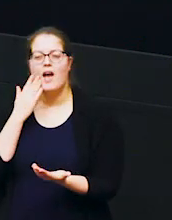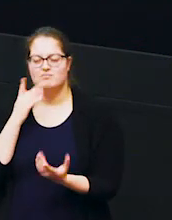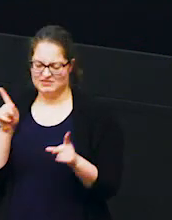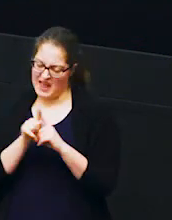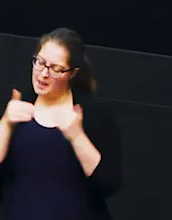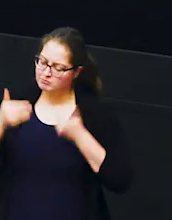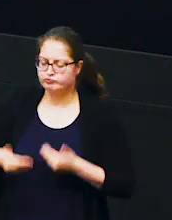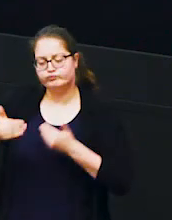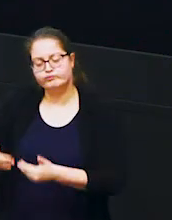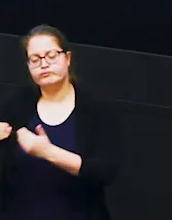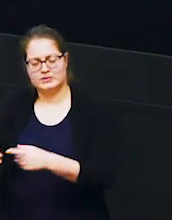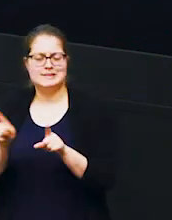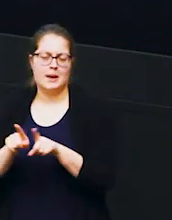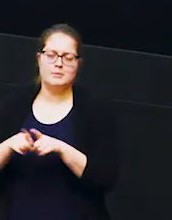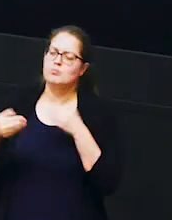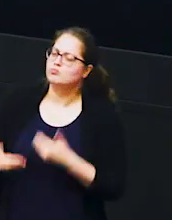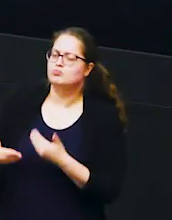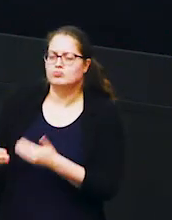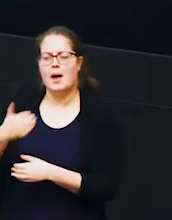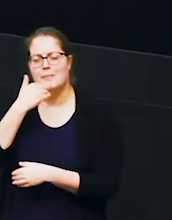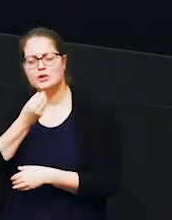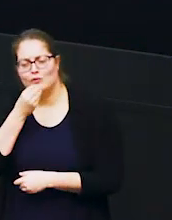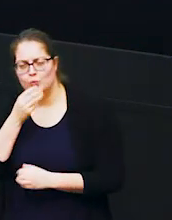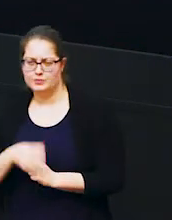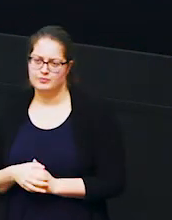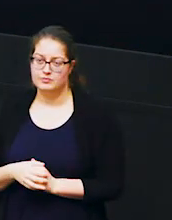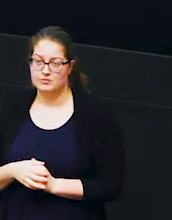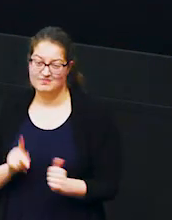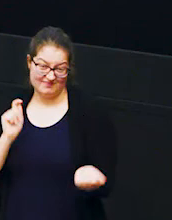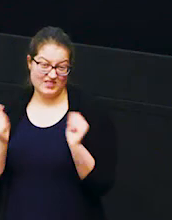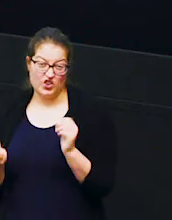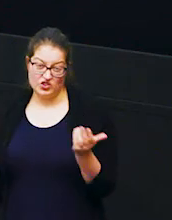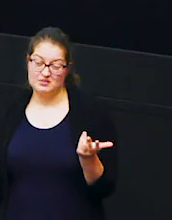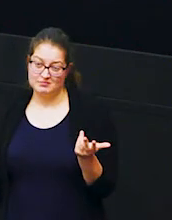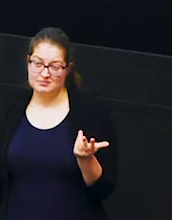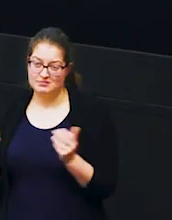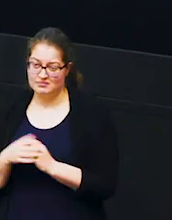they knew when the rains were coming when there'd be plenty of food but things are changing and so